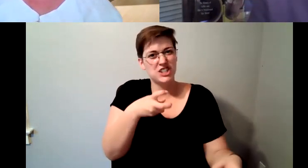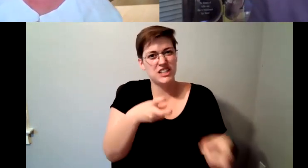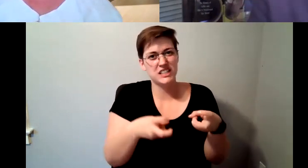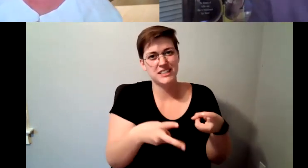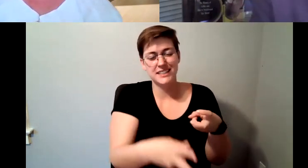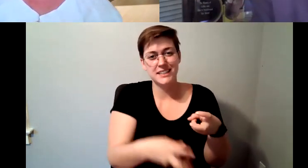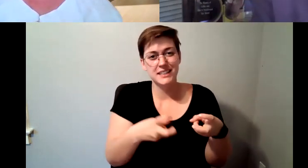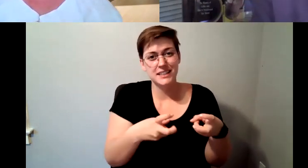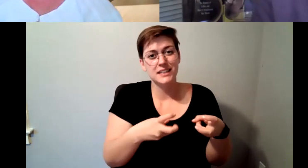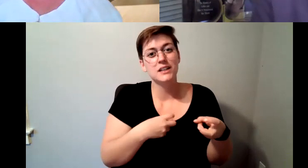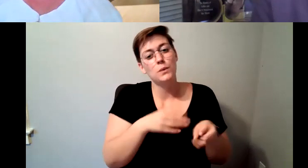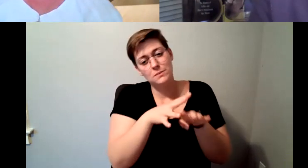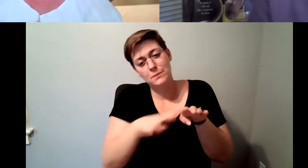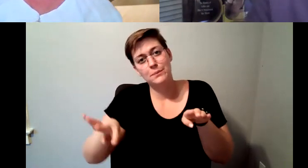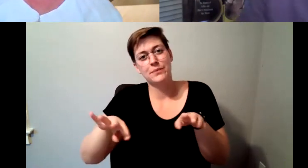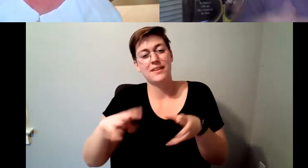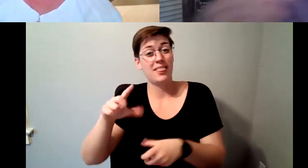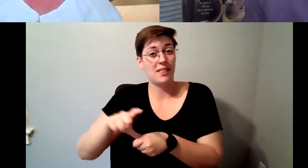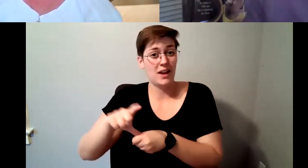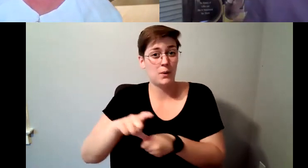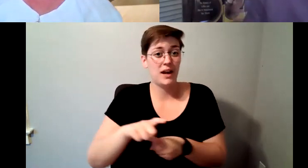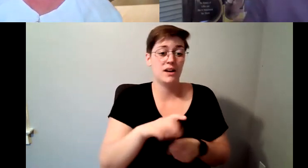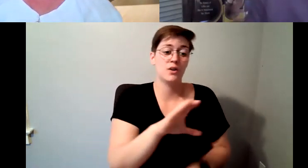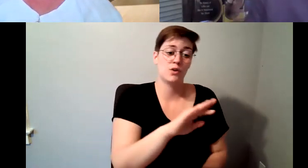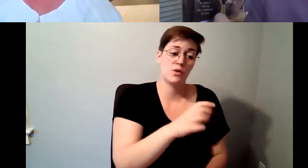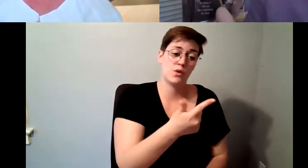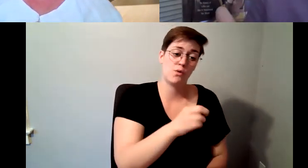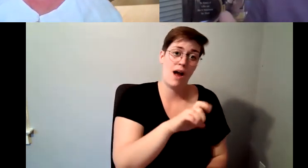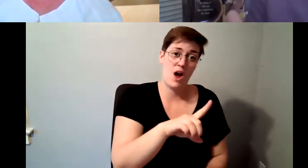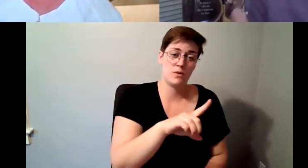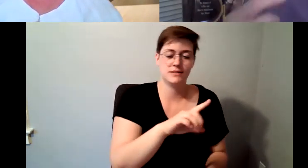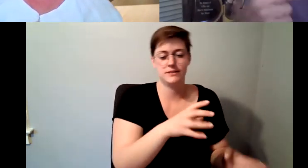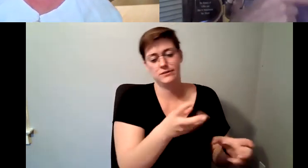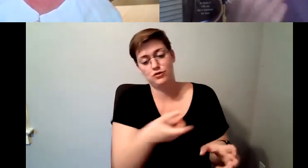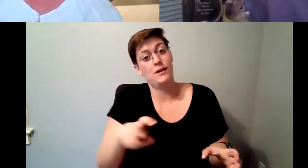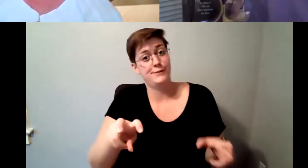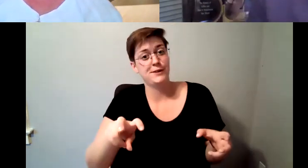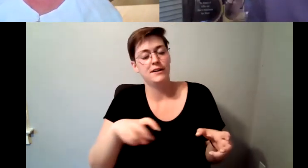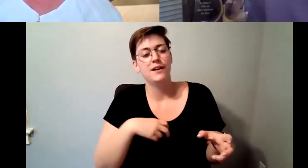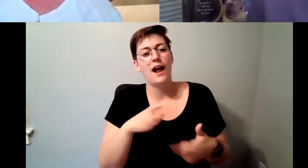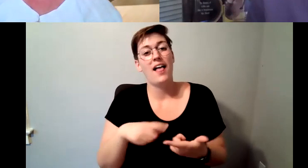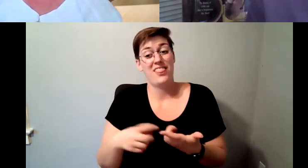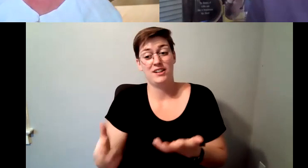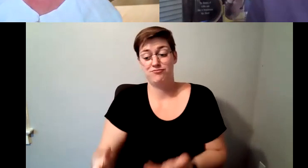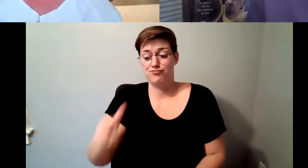into the liquid that's then served is going to have different taste characteristics and.